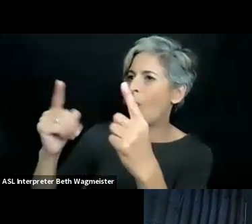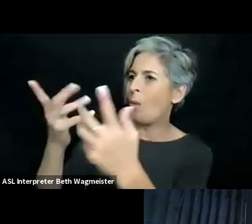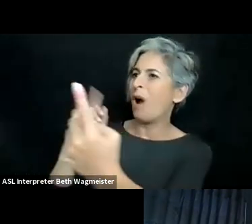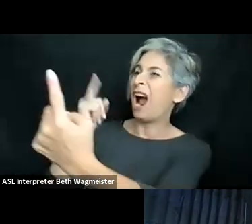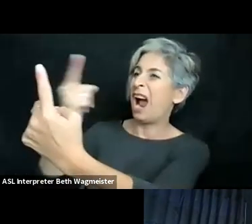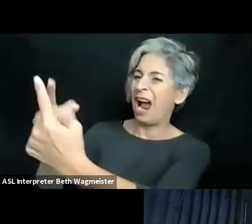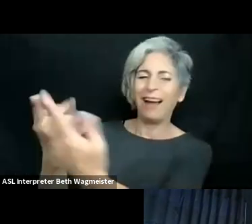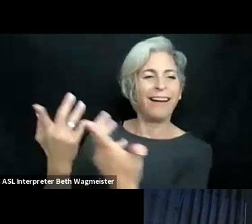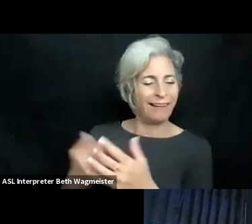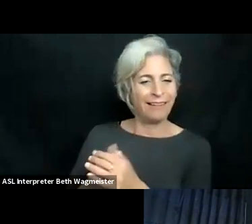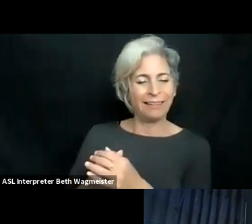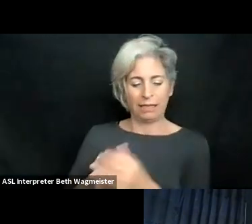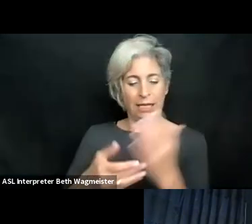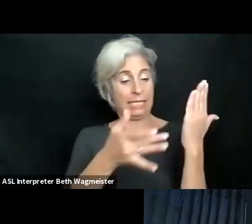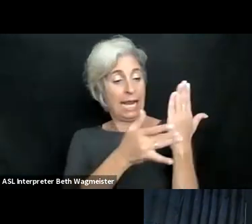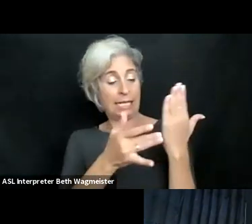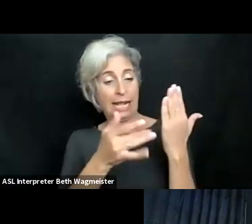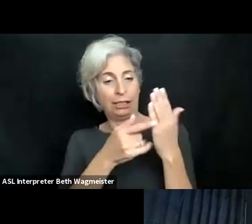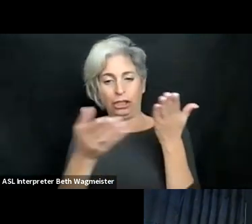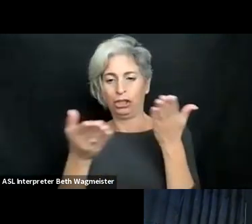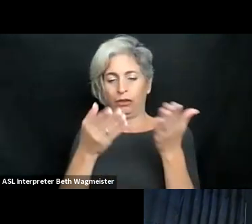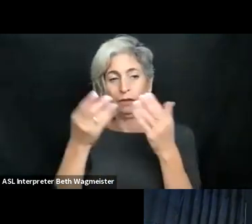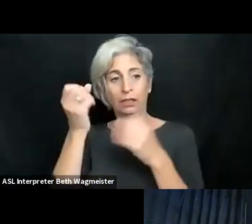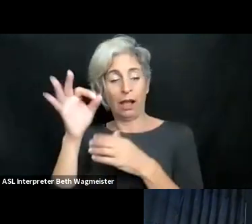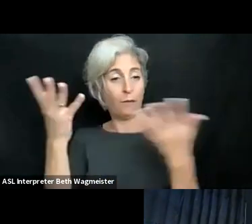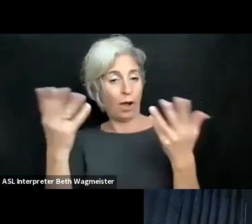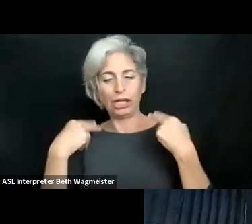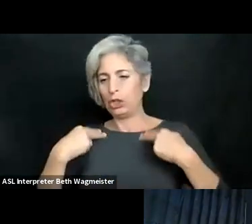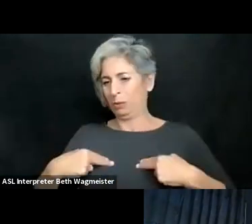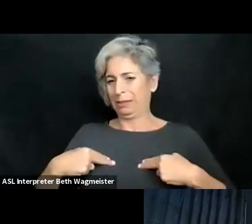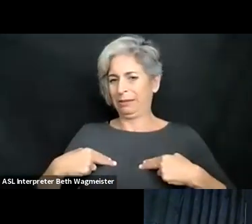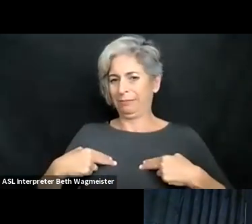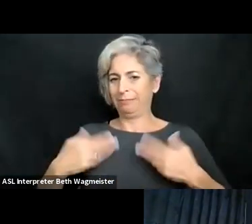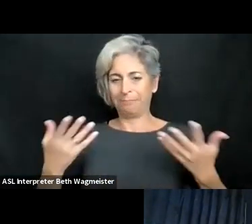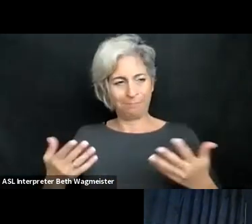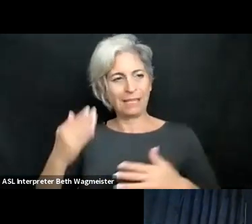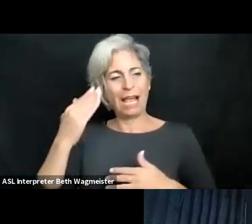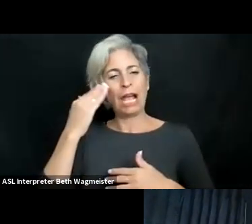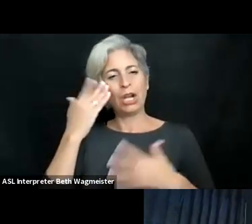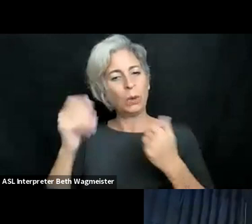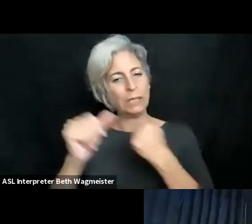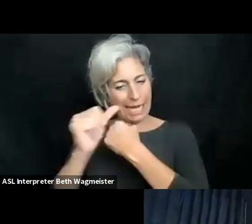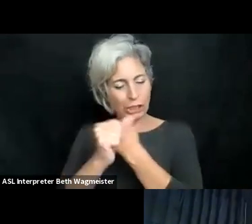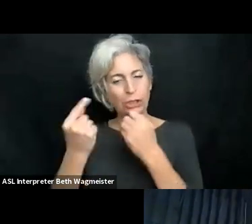many of them are intrigued and motivated by this great combination. Technology in the service of